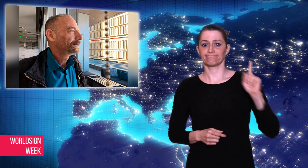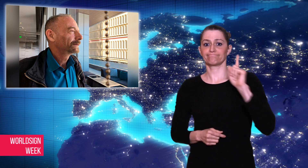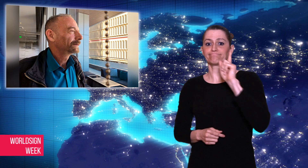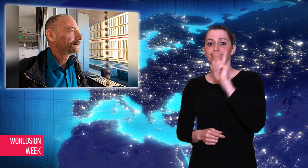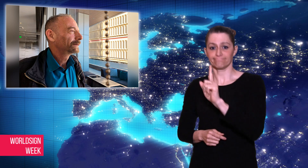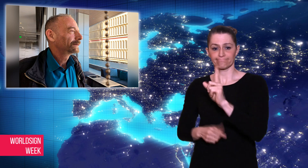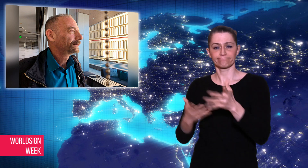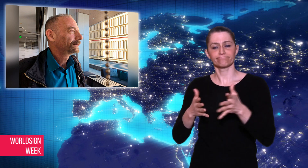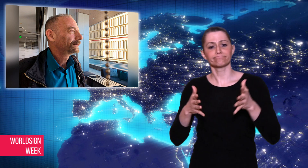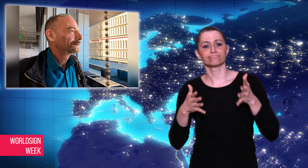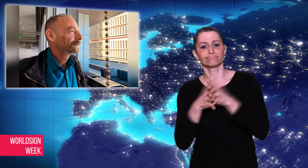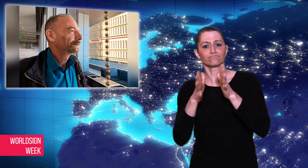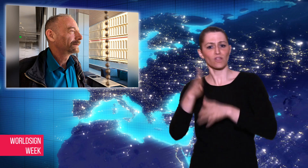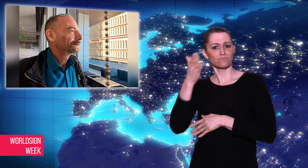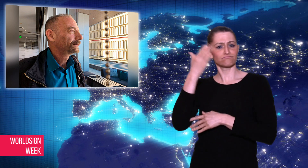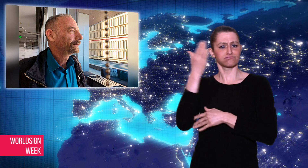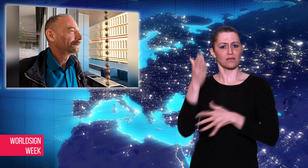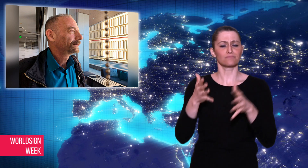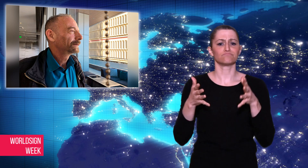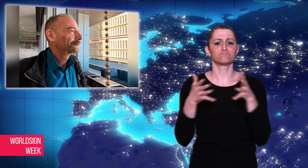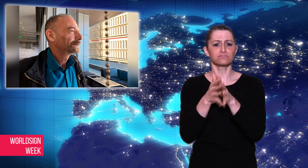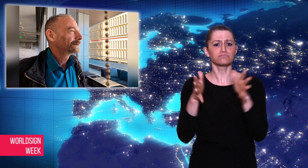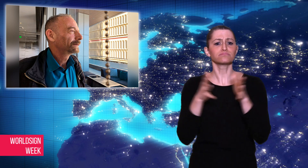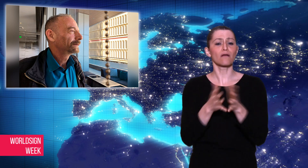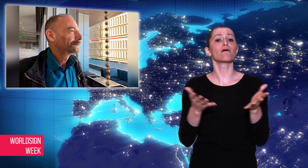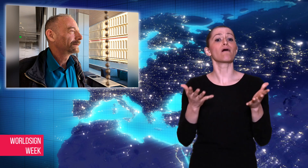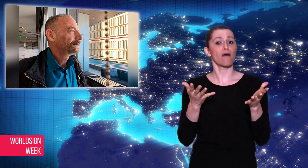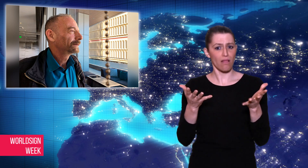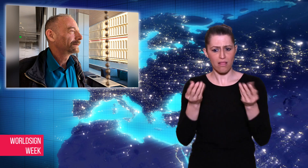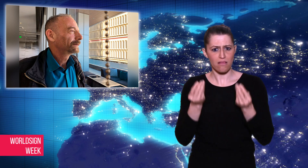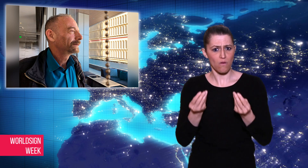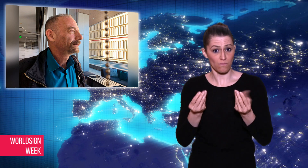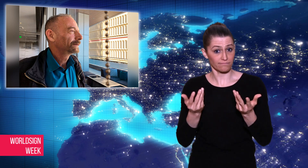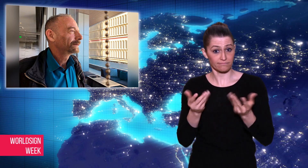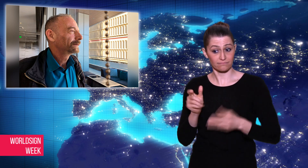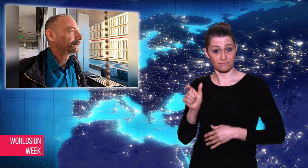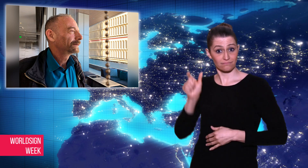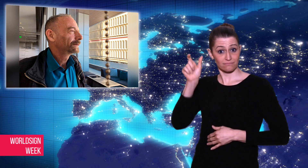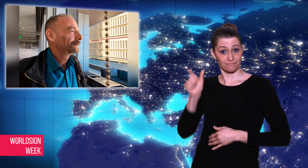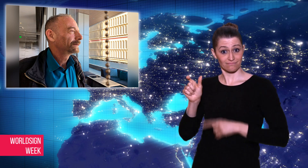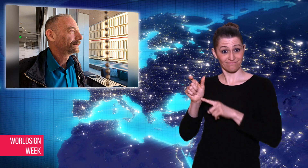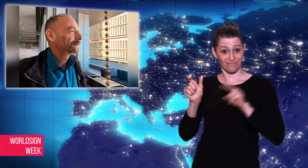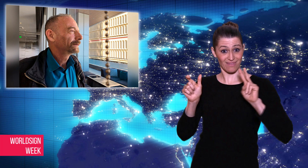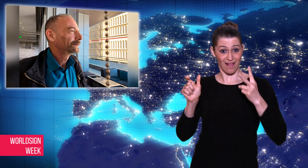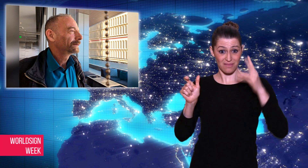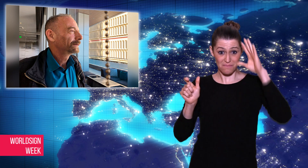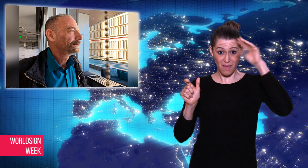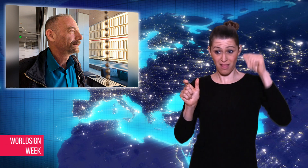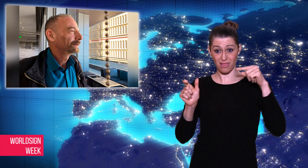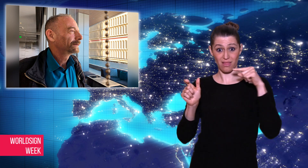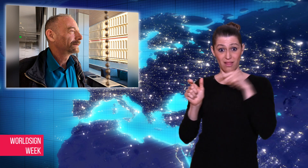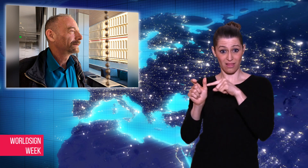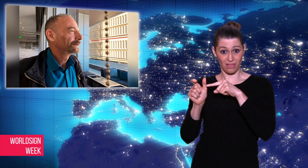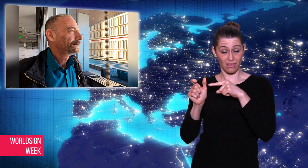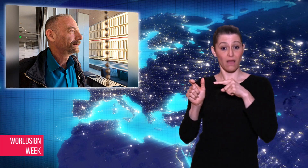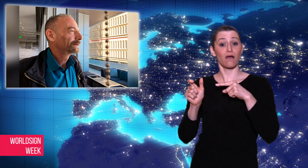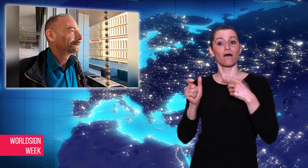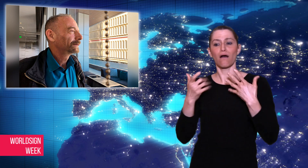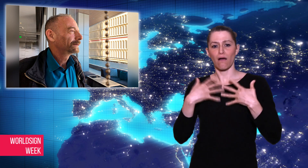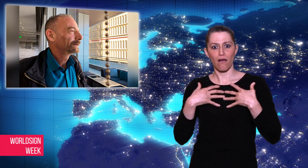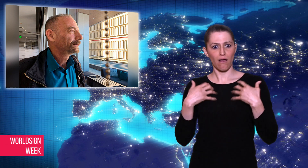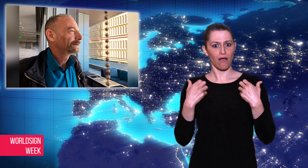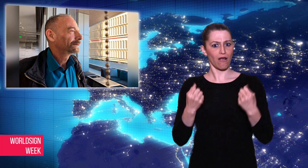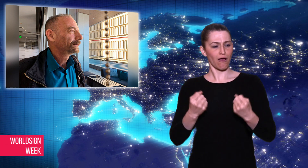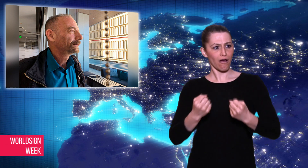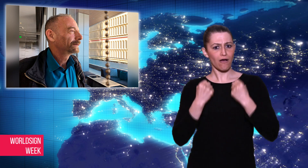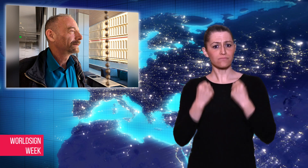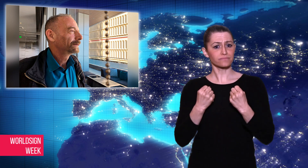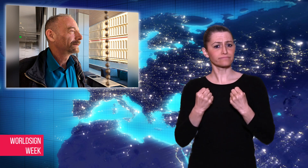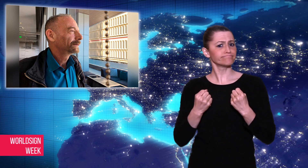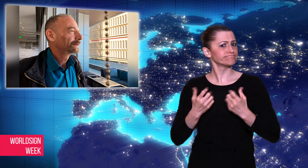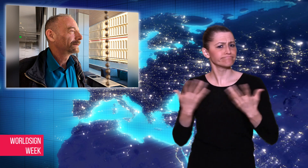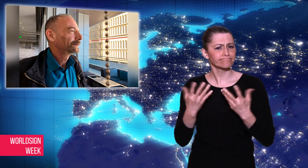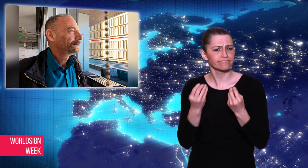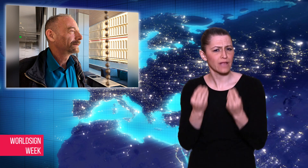and he said that the second cured man had cancer and